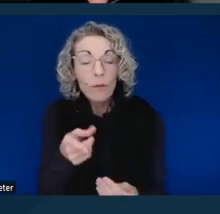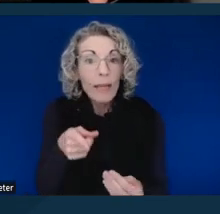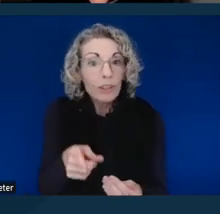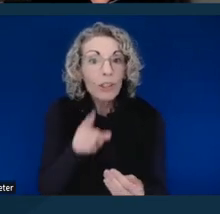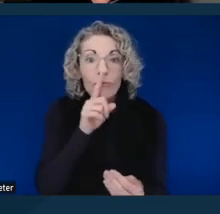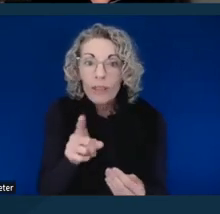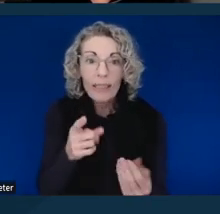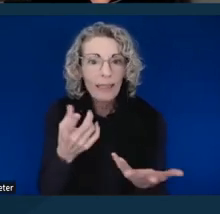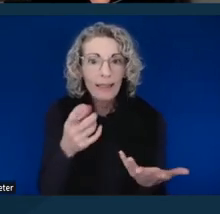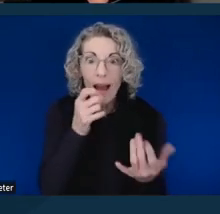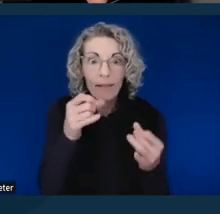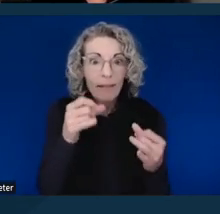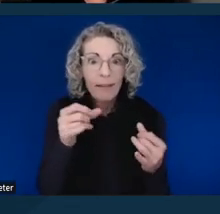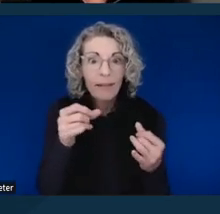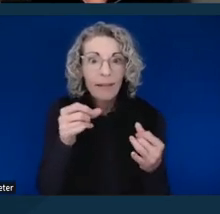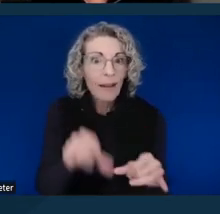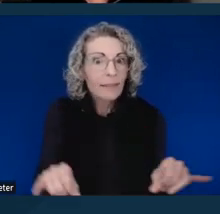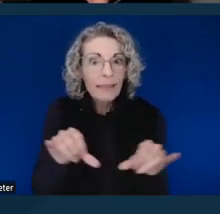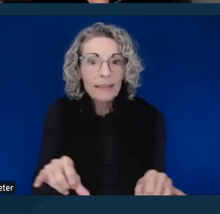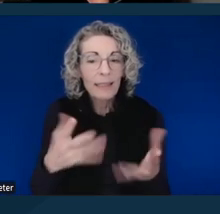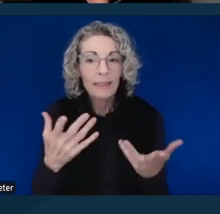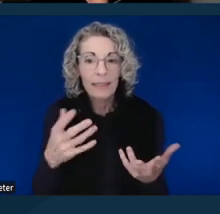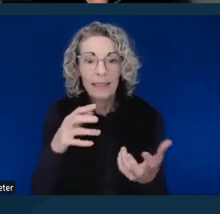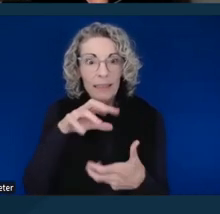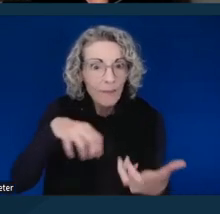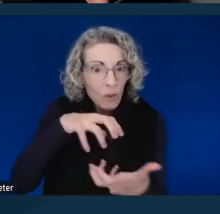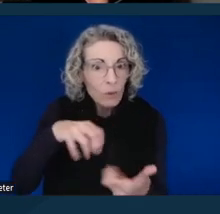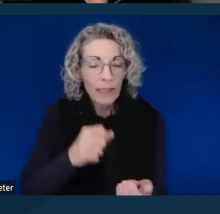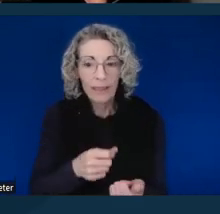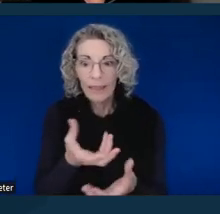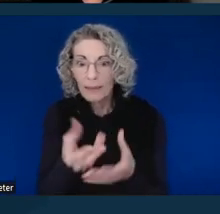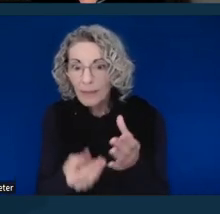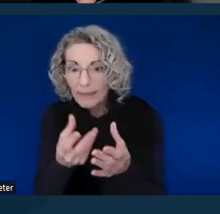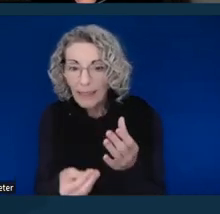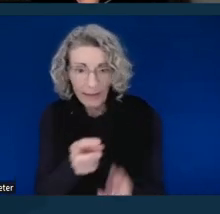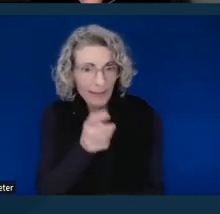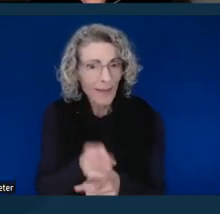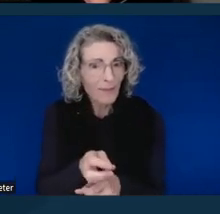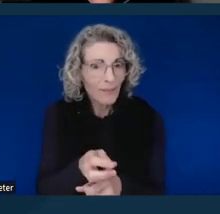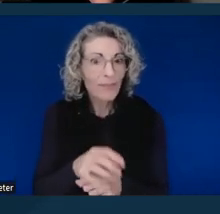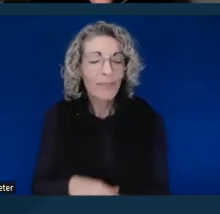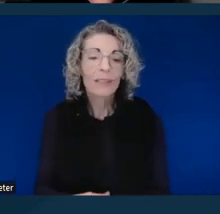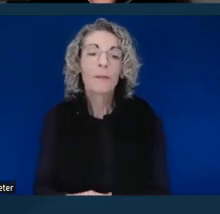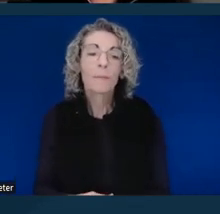confusing, missing. So, it is really difficult. Next slide, please. Almost wrapping up here.